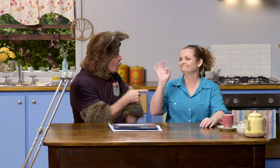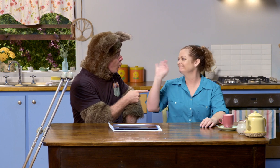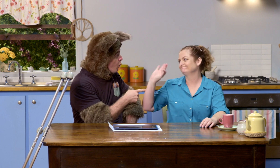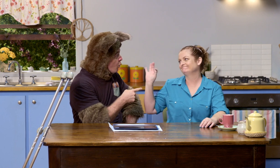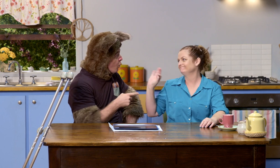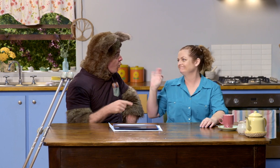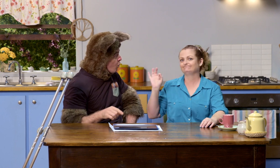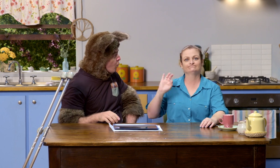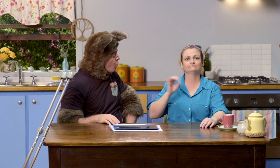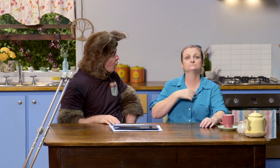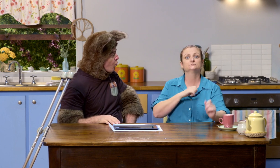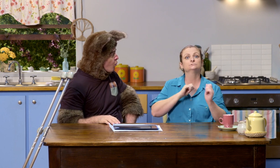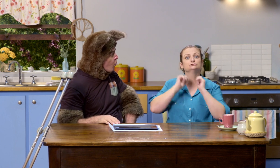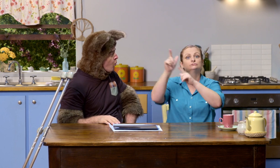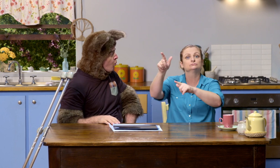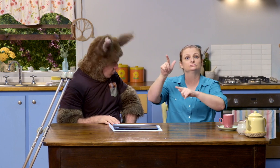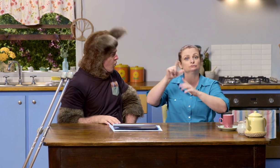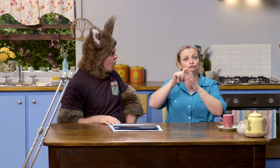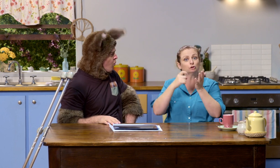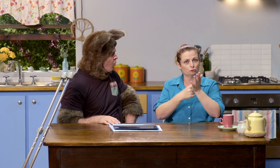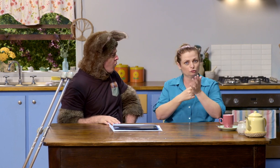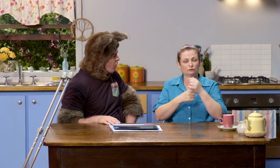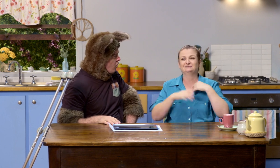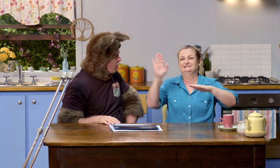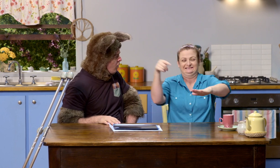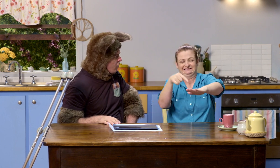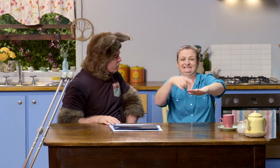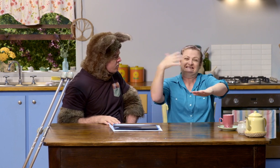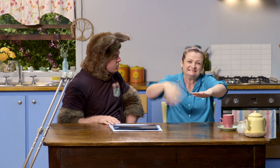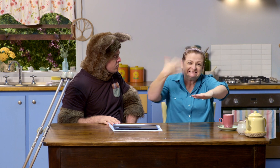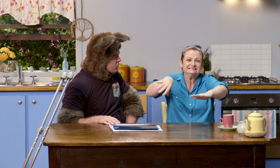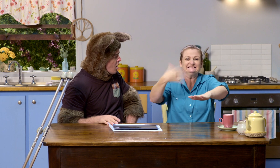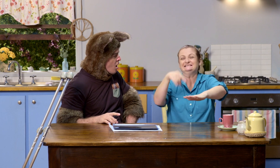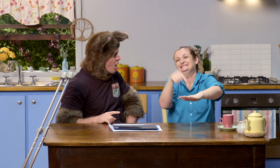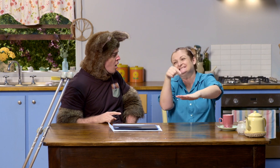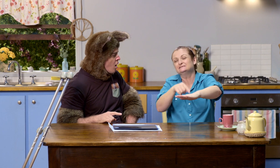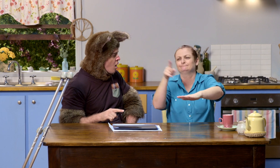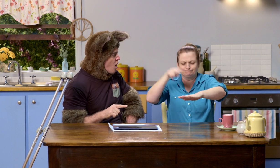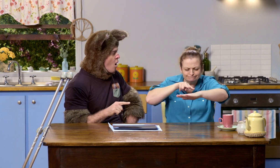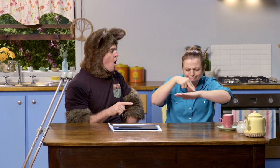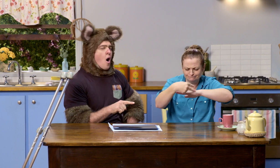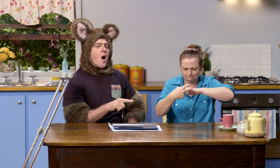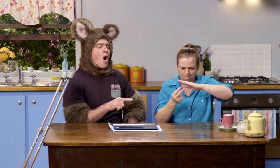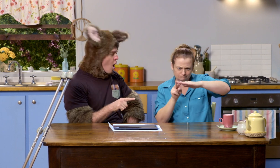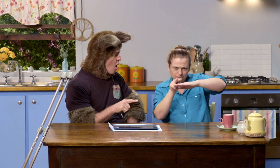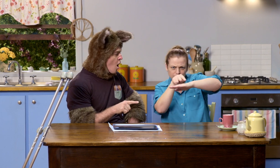No. The doctor I went to see just looked at my ankle, because that was what was very sore.